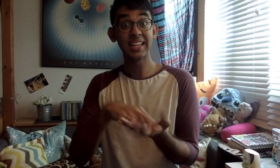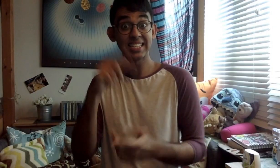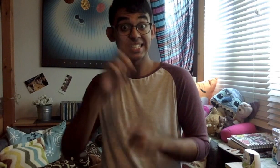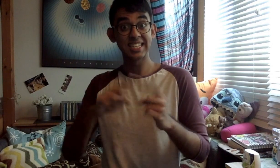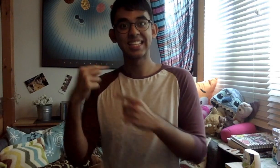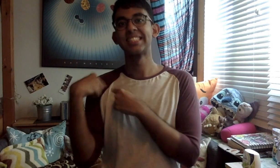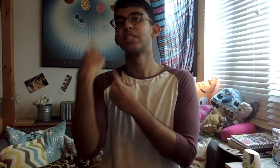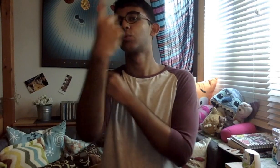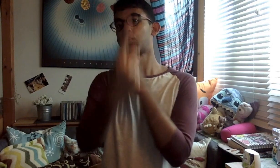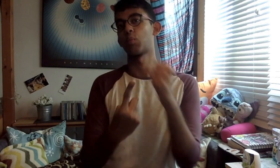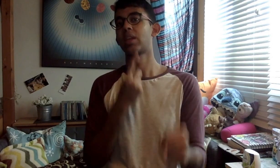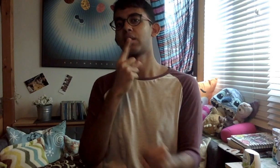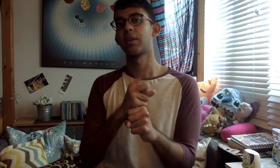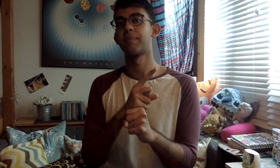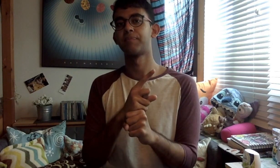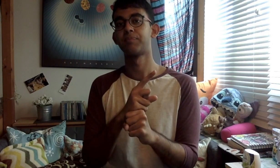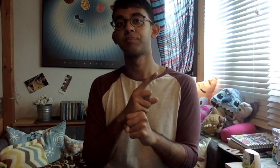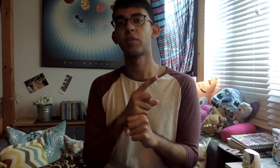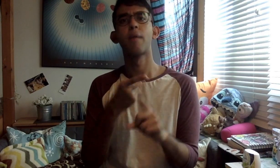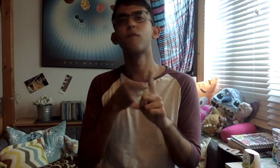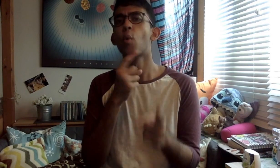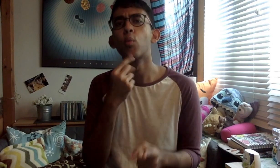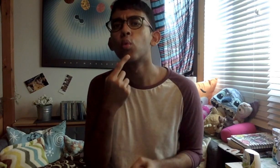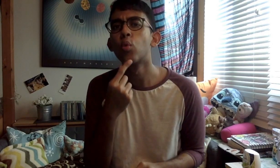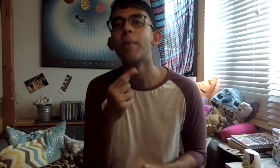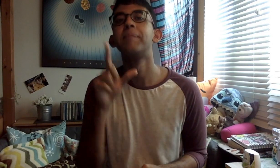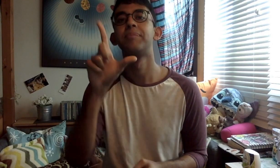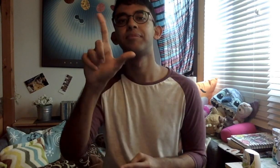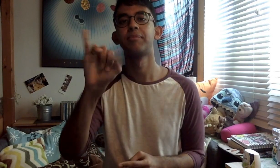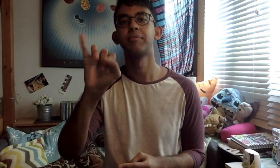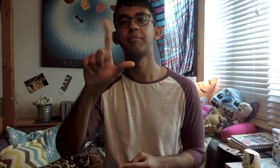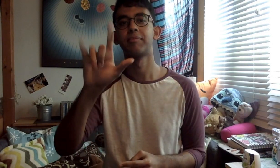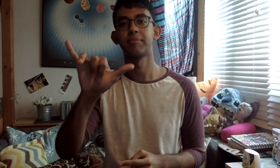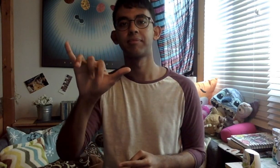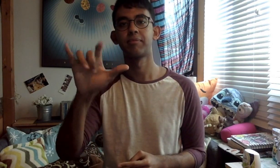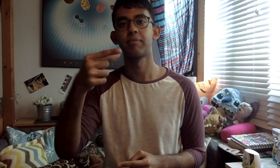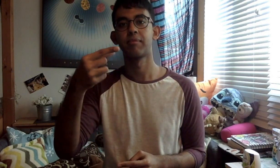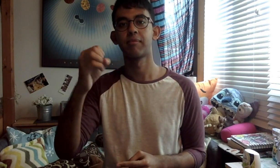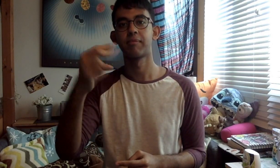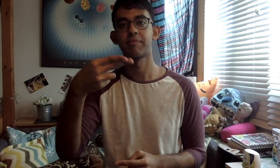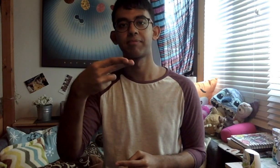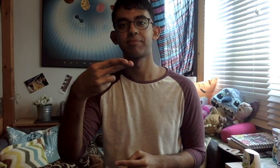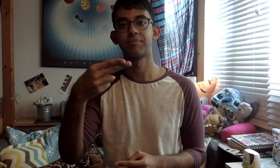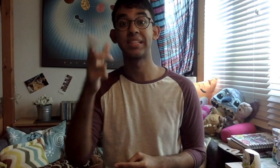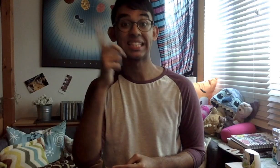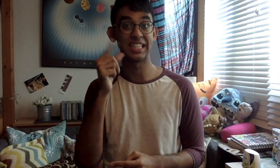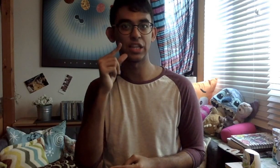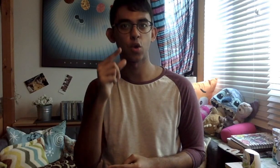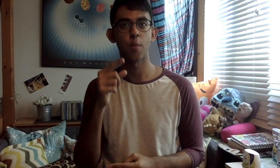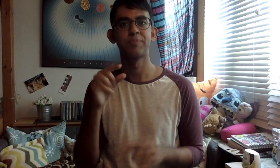I've been learning Sign Language for a year now, from Lily Goh,